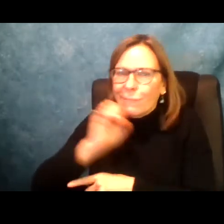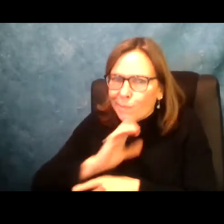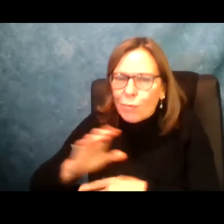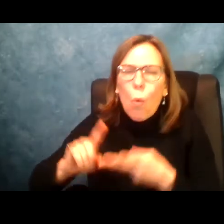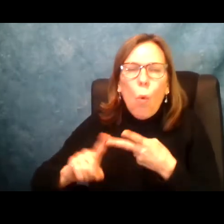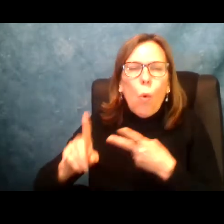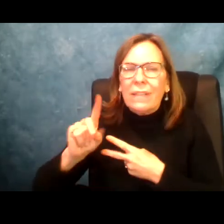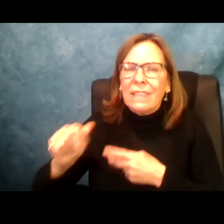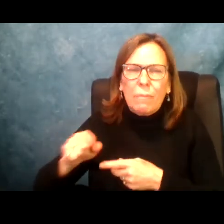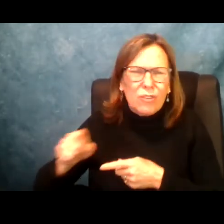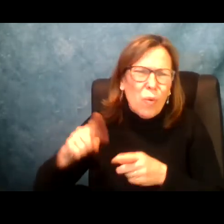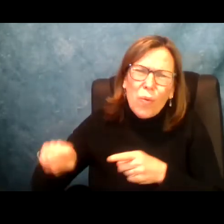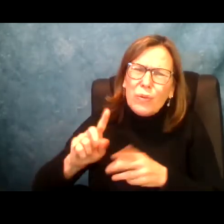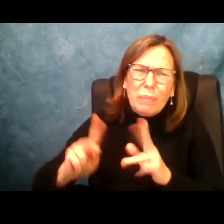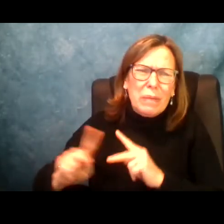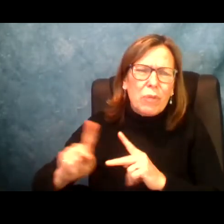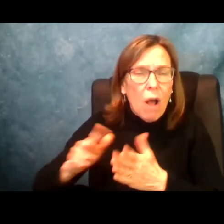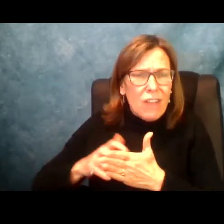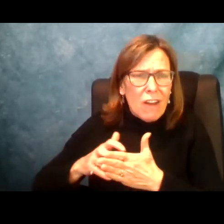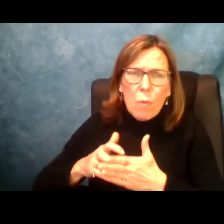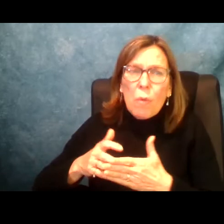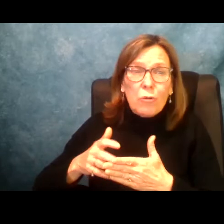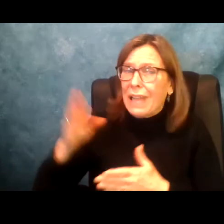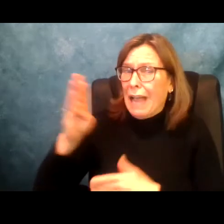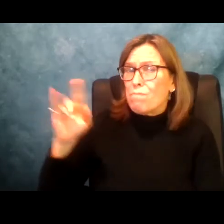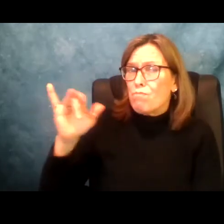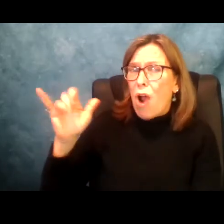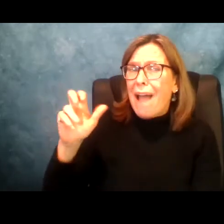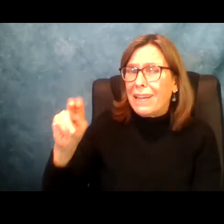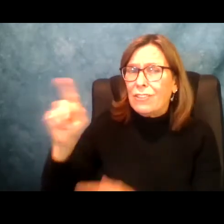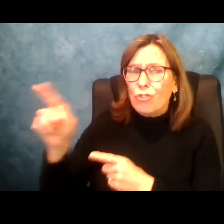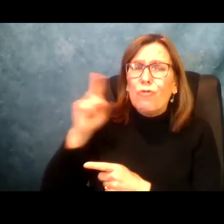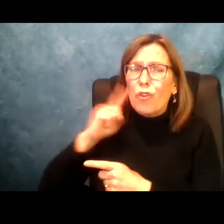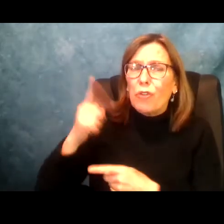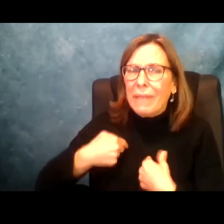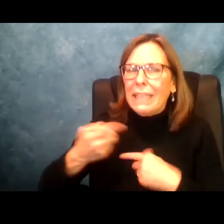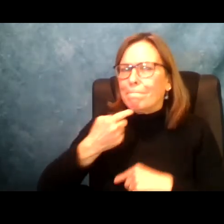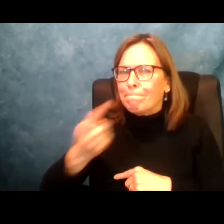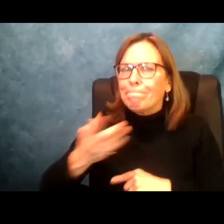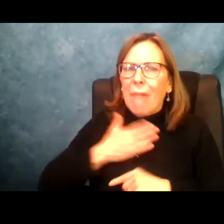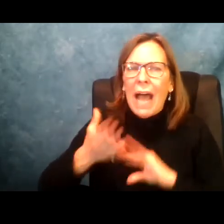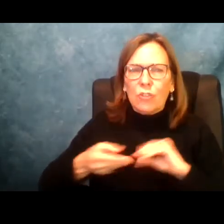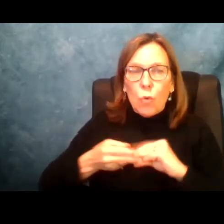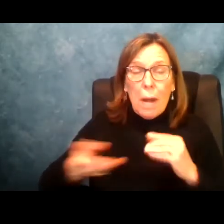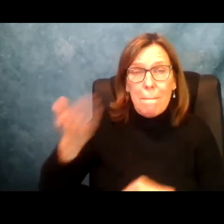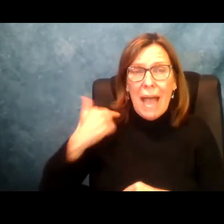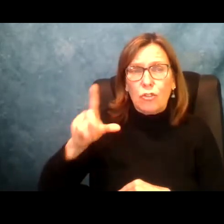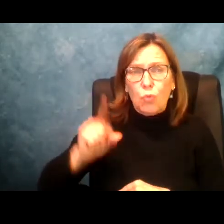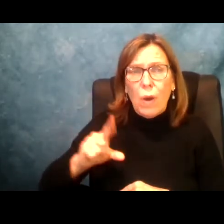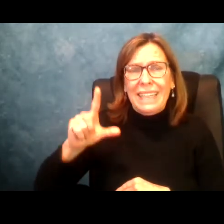dangerous. Without anyone to care for older adults and disabled people. Our family members will be vulnerable.